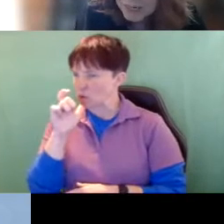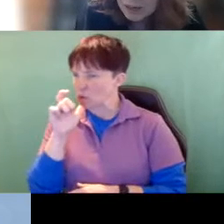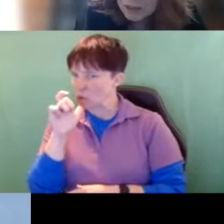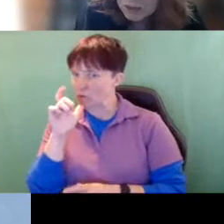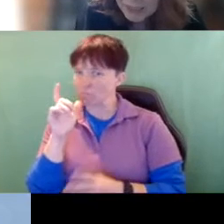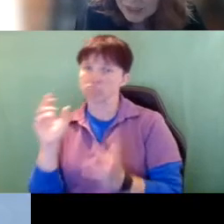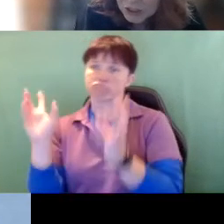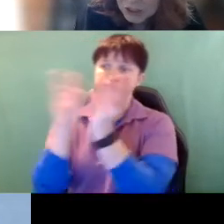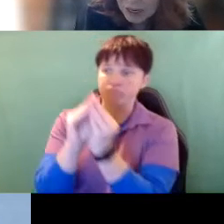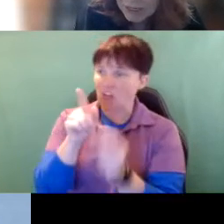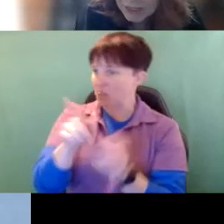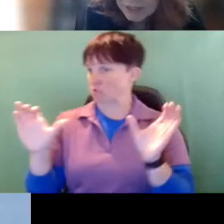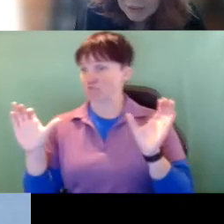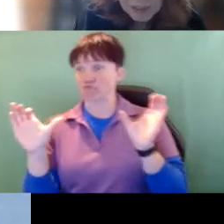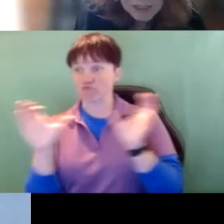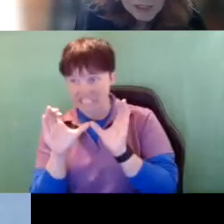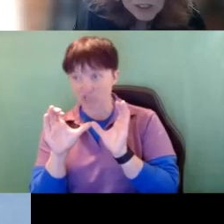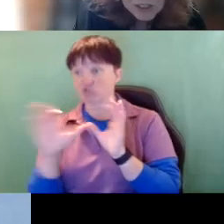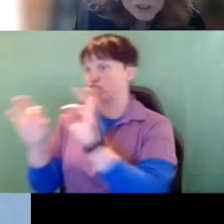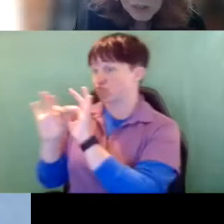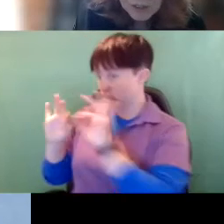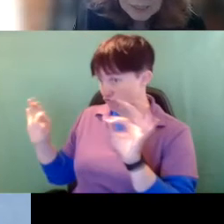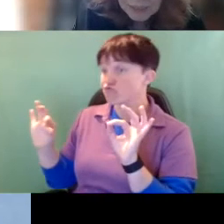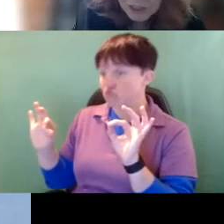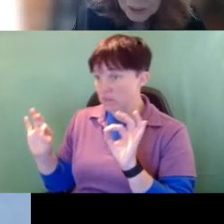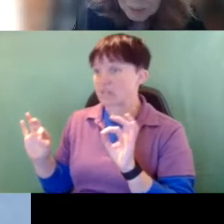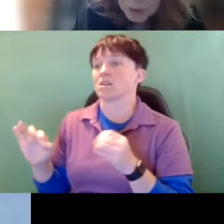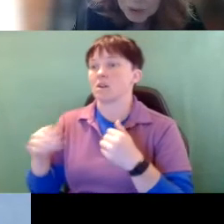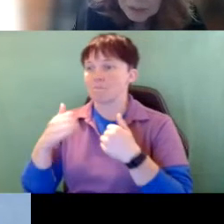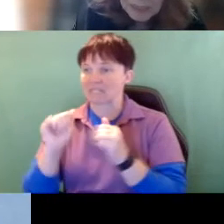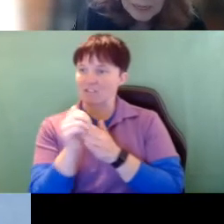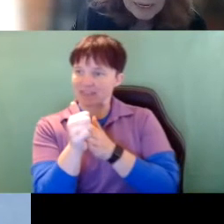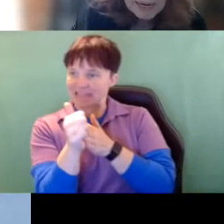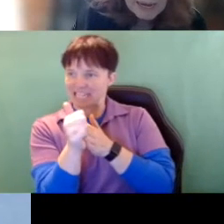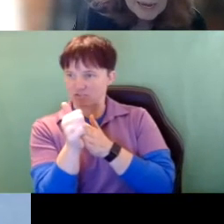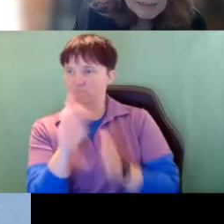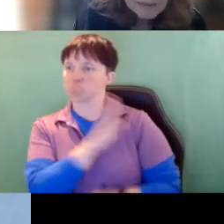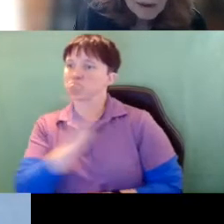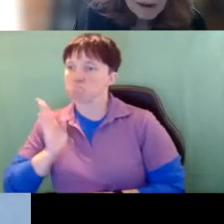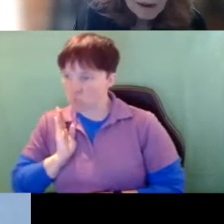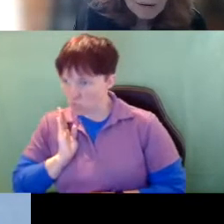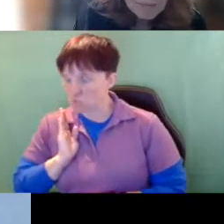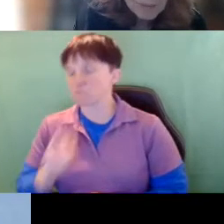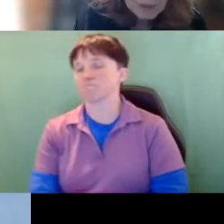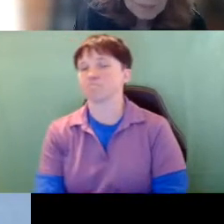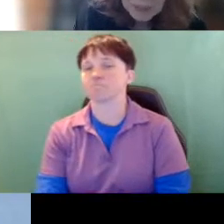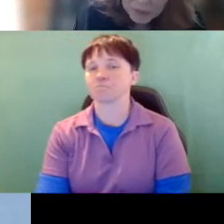They are credentialed higher interveners that serve on the leadership board and um we meet